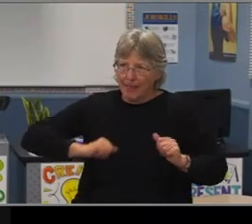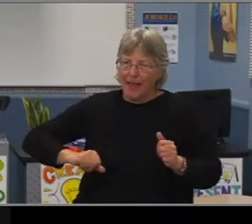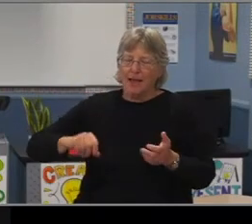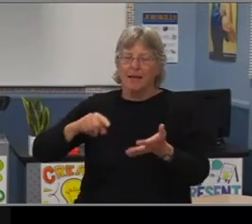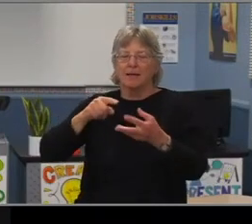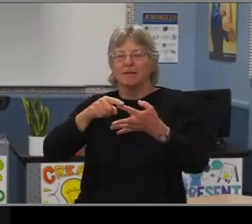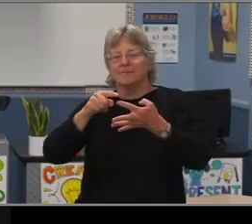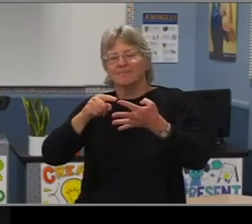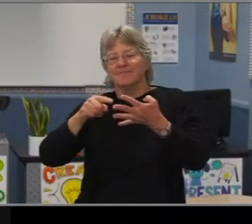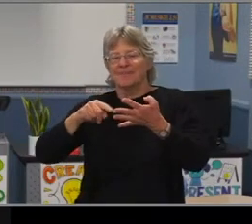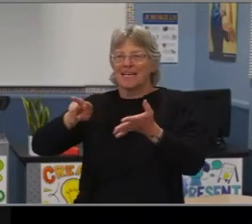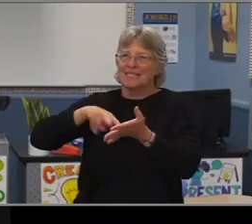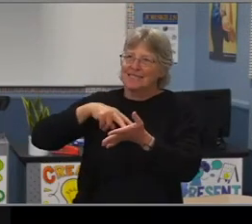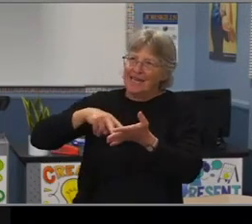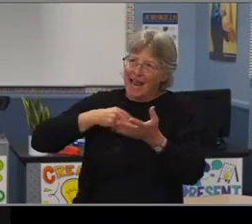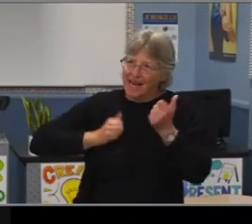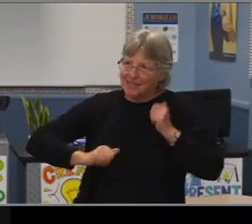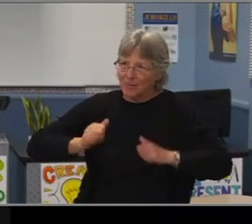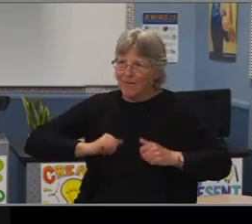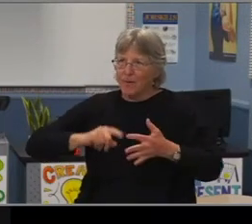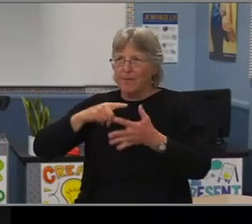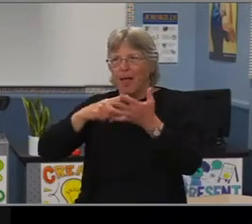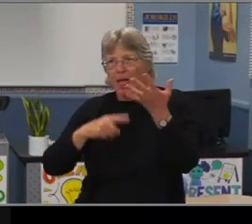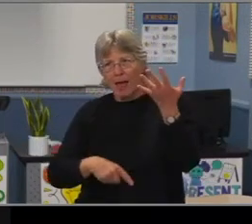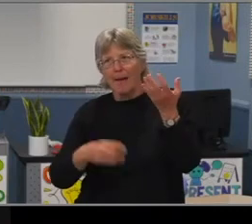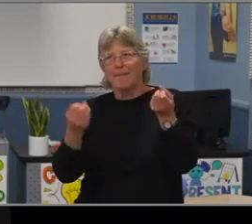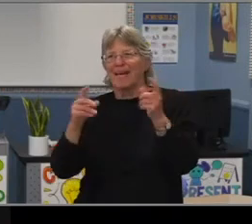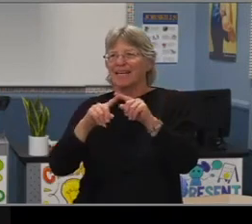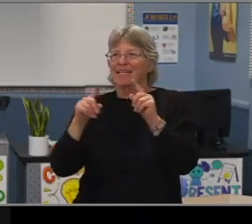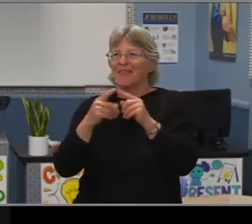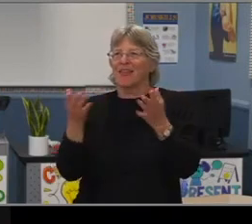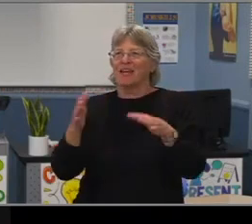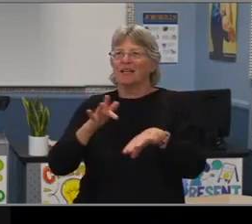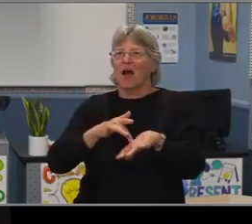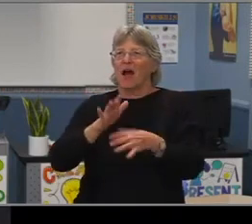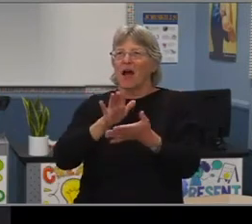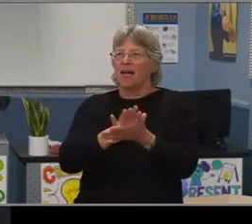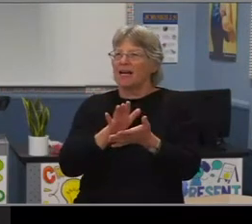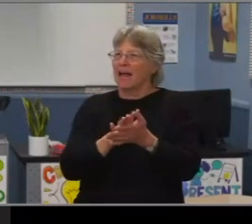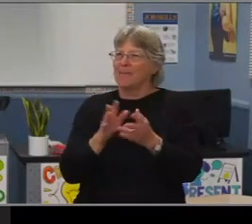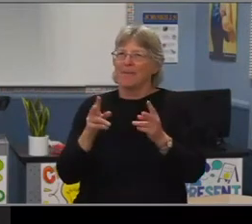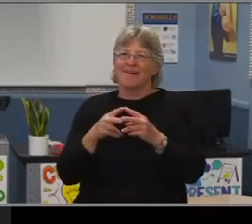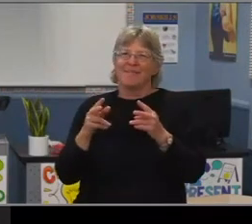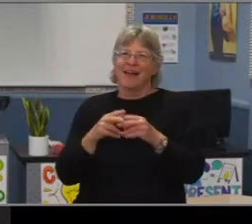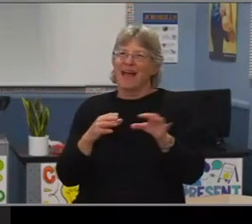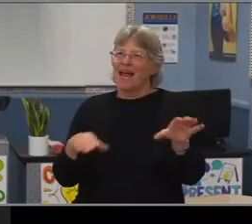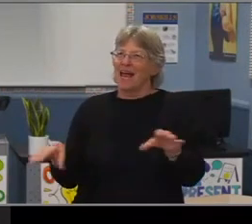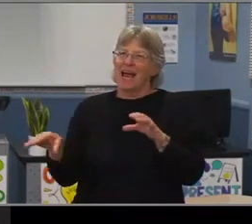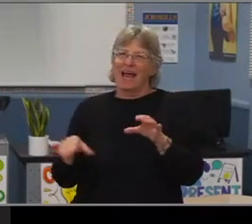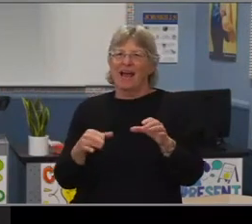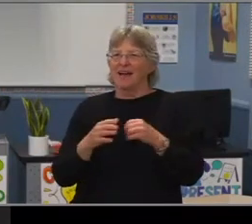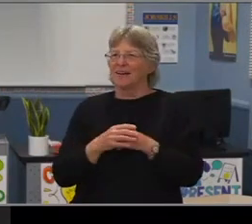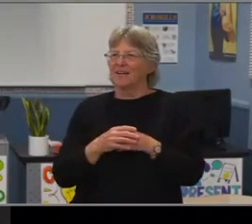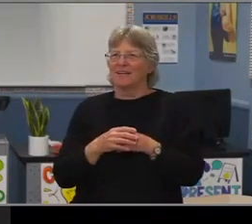and like a lot of things on campus, so since I'm heavily active once like the whole March 12